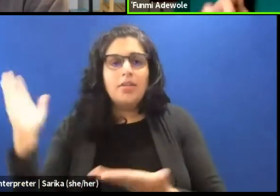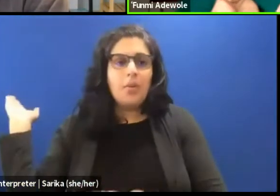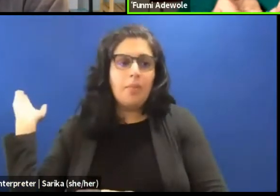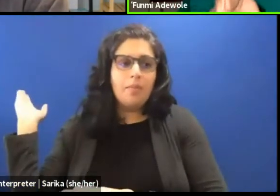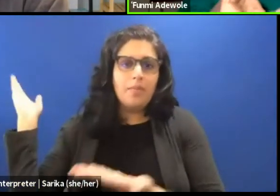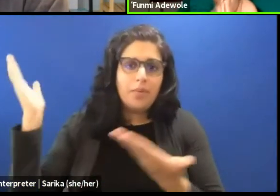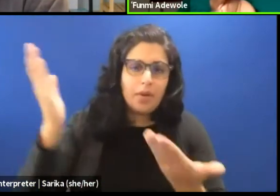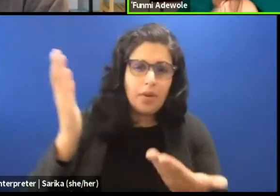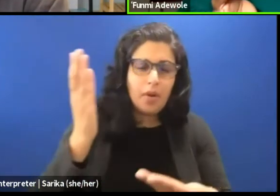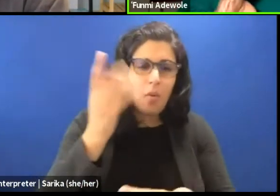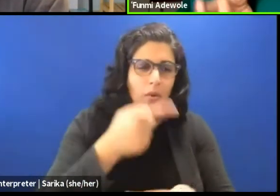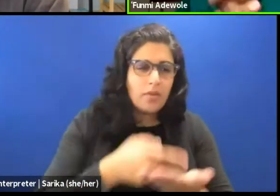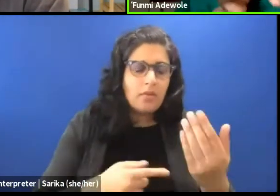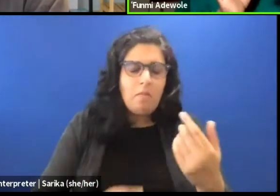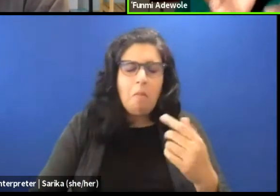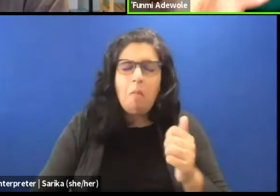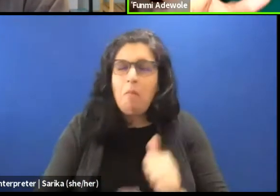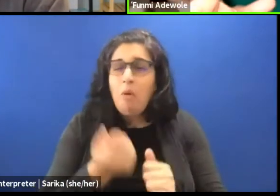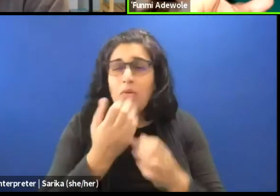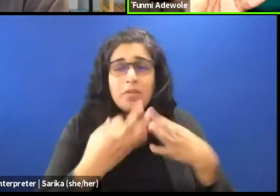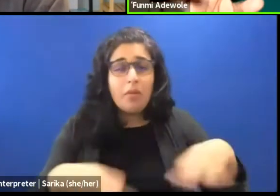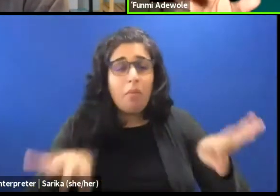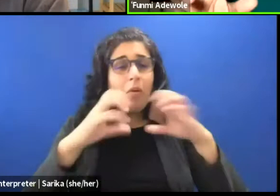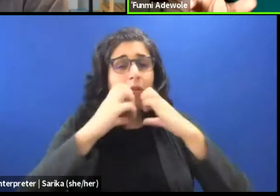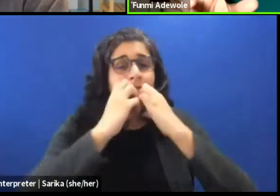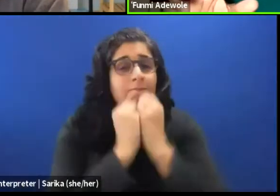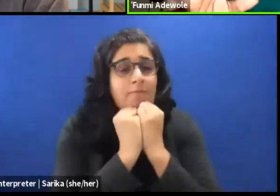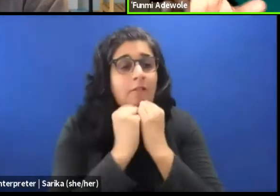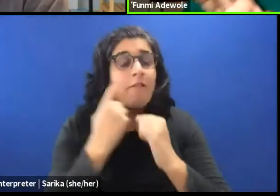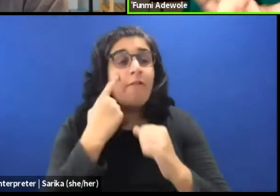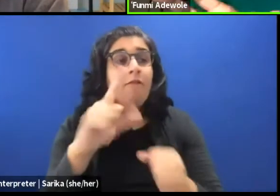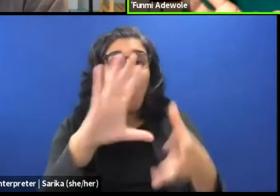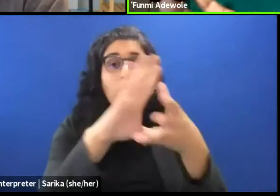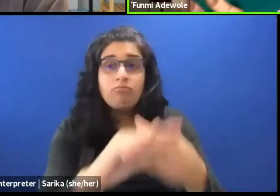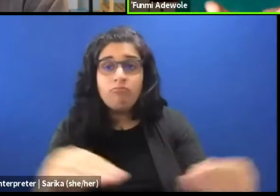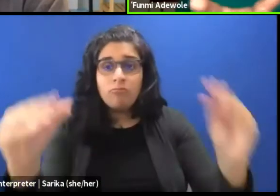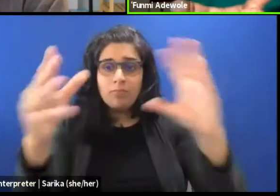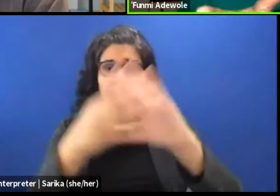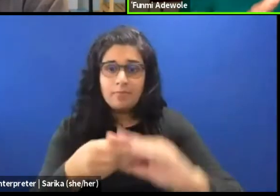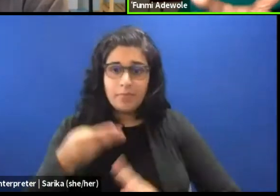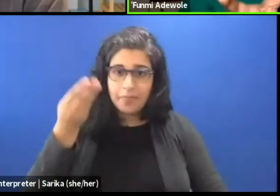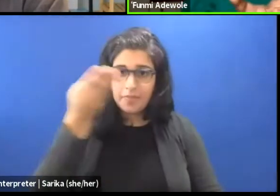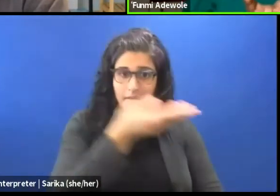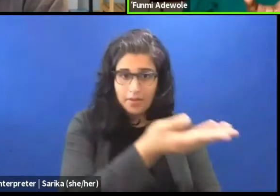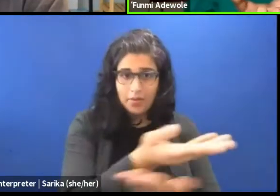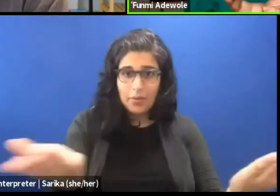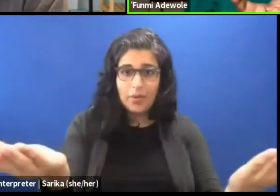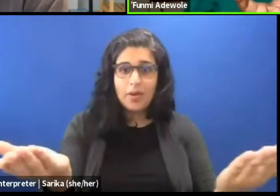what they think is most important to tell their story. And, in a way, gives you a constraint,